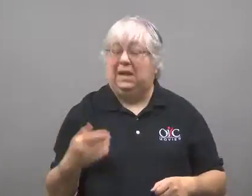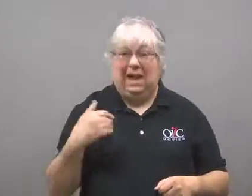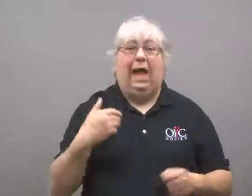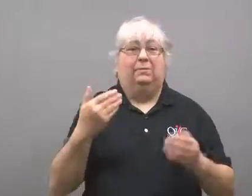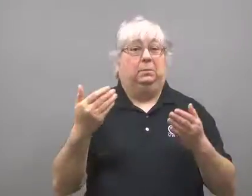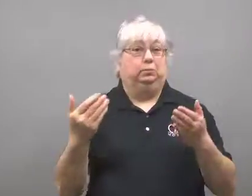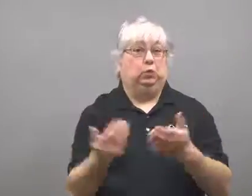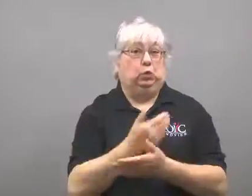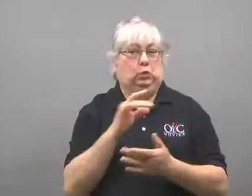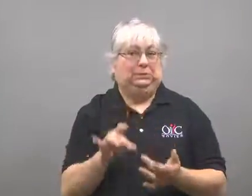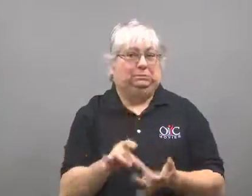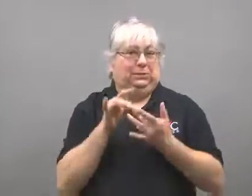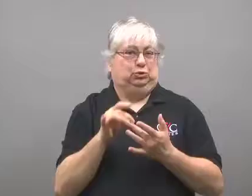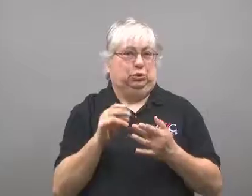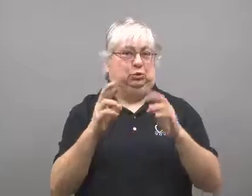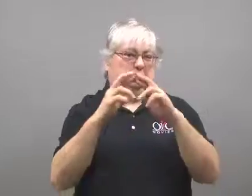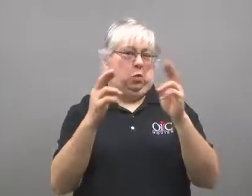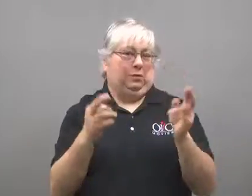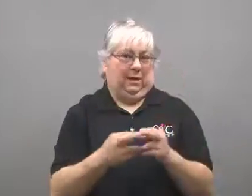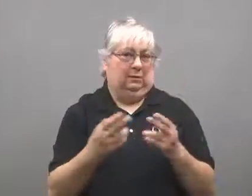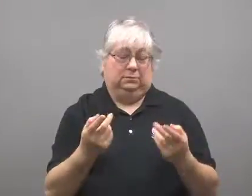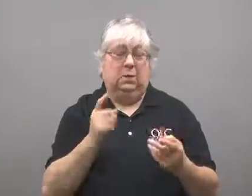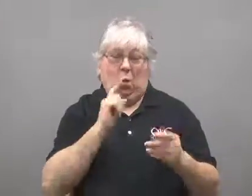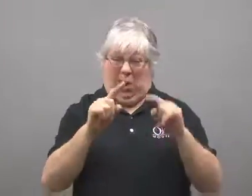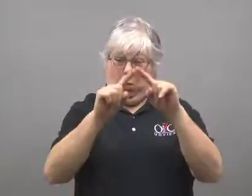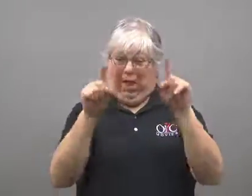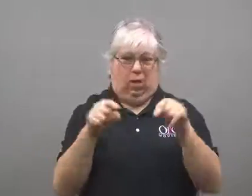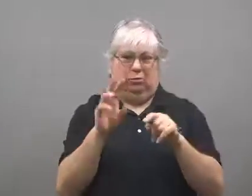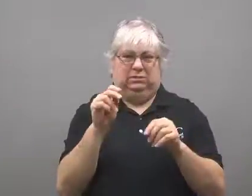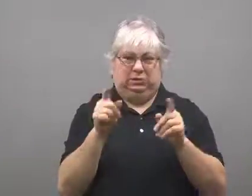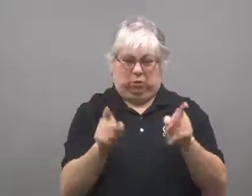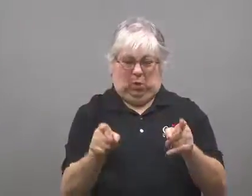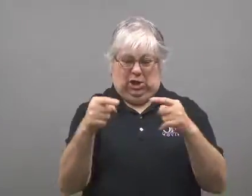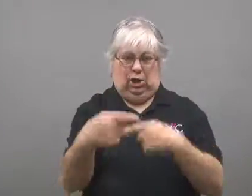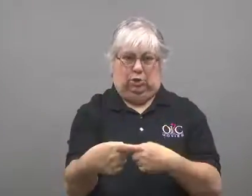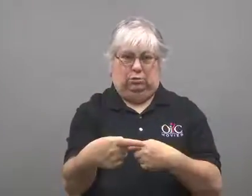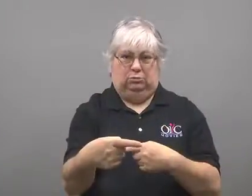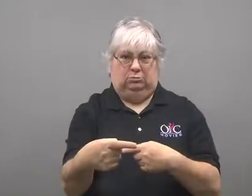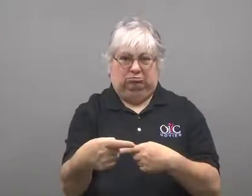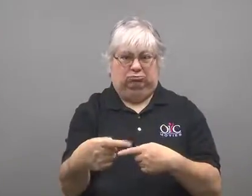He offers a new kind of donut; they are big squares rather than round.